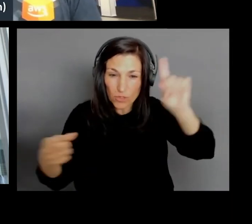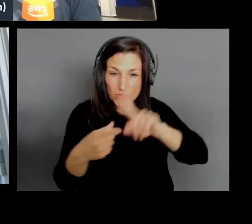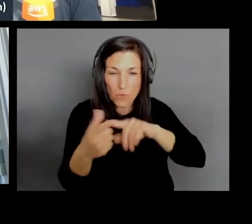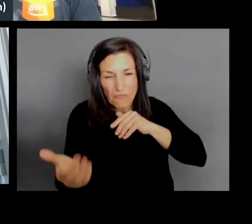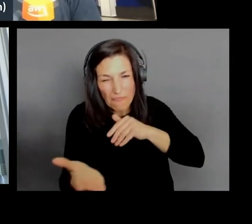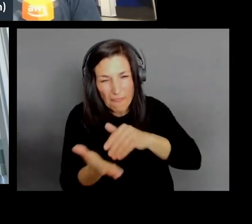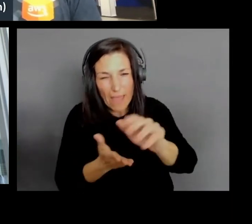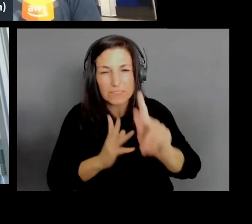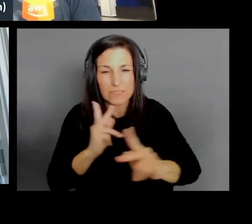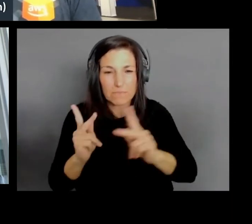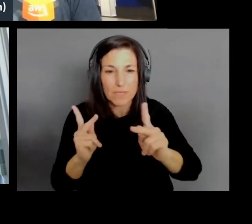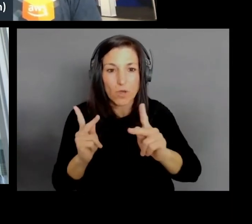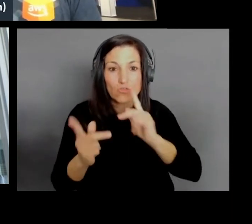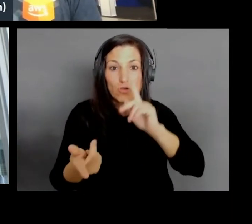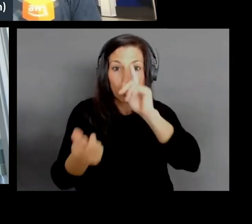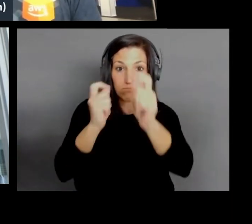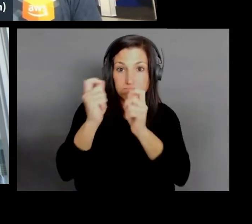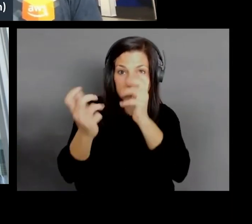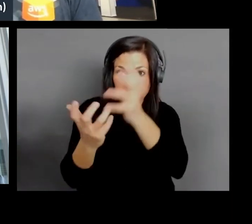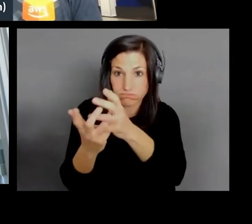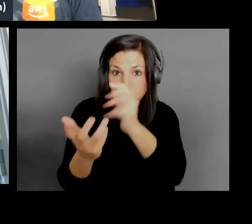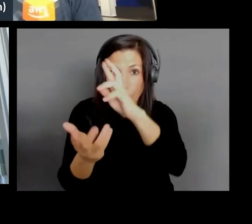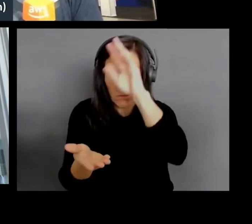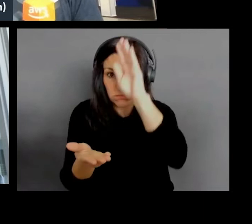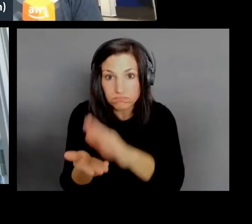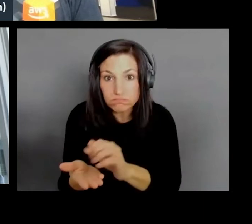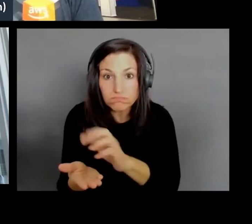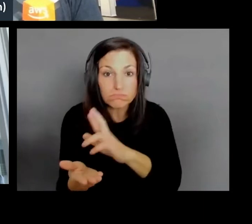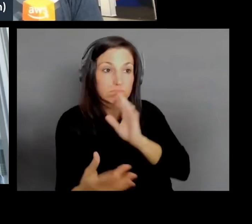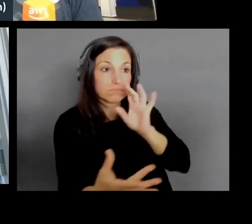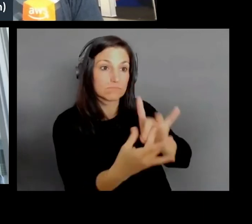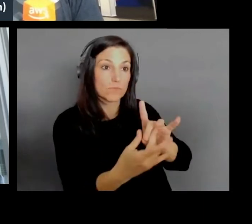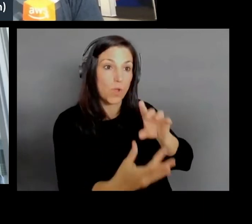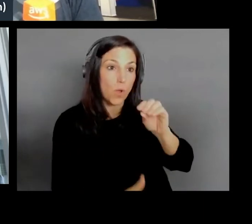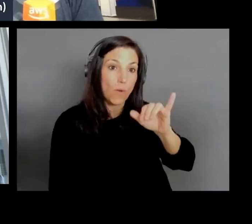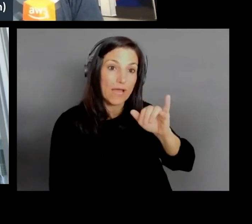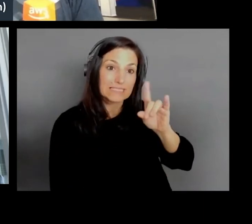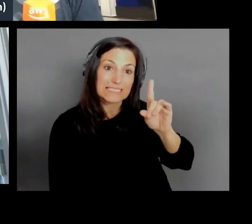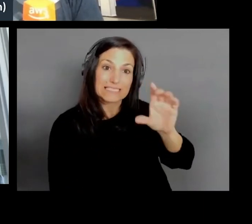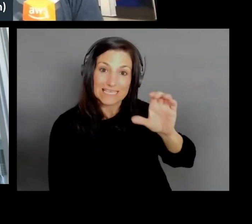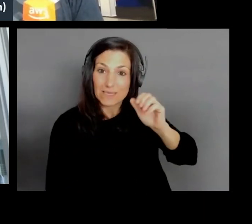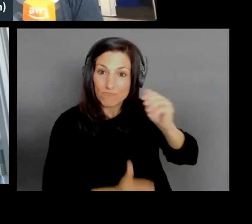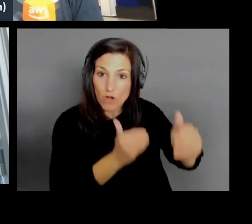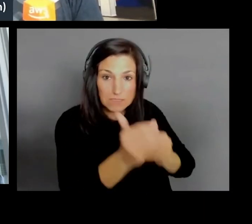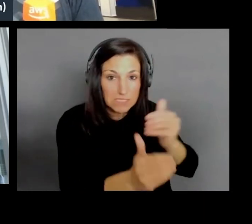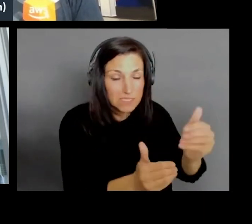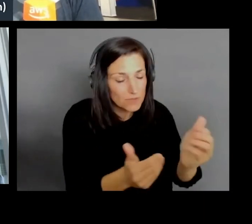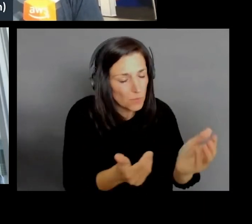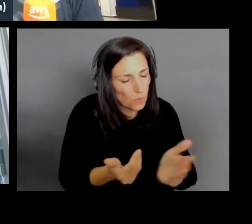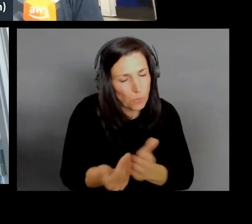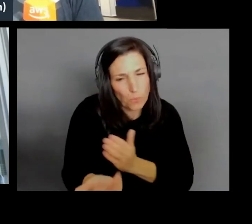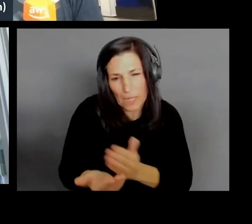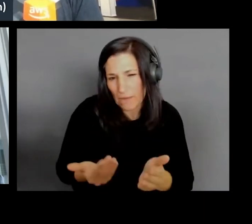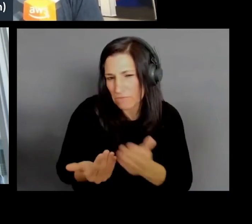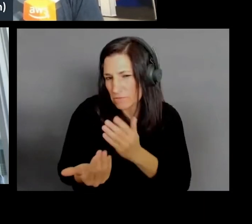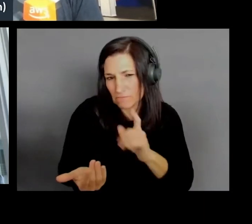you can hook into OIDC processes, whatever. When we built this, we essentially said,